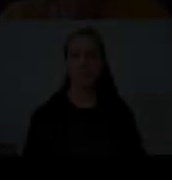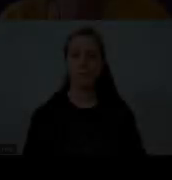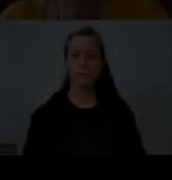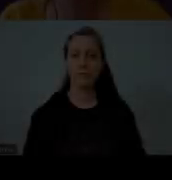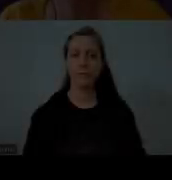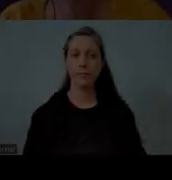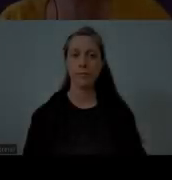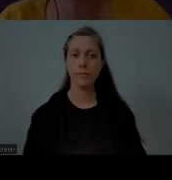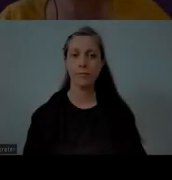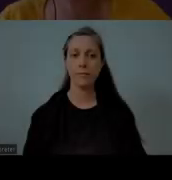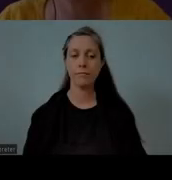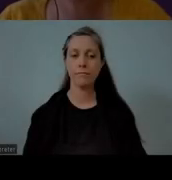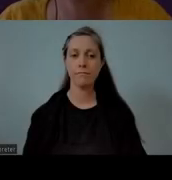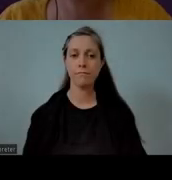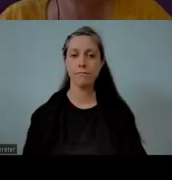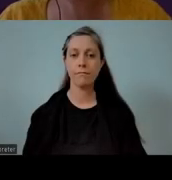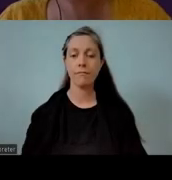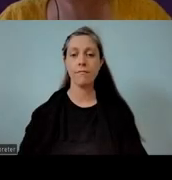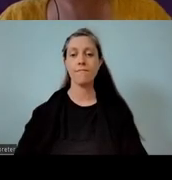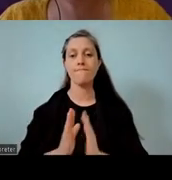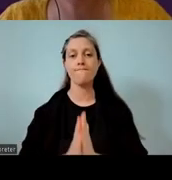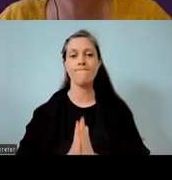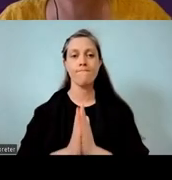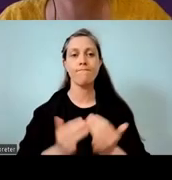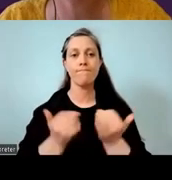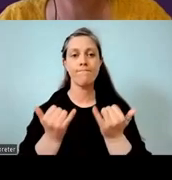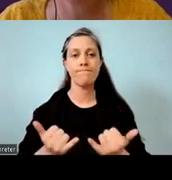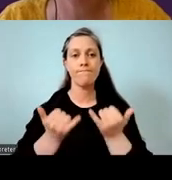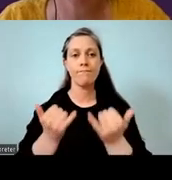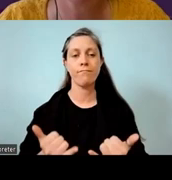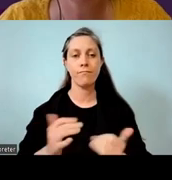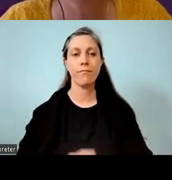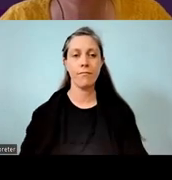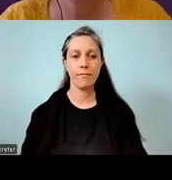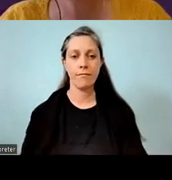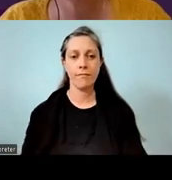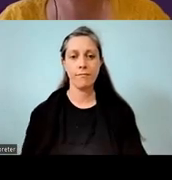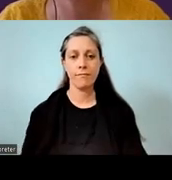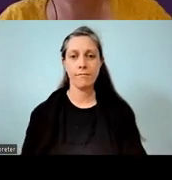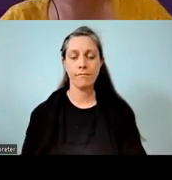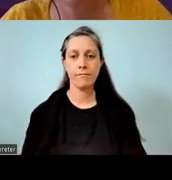Tūmatatia,tūramatia, te tūāpapa o te Matatū Aotearoa ki runga, ki raro